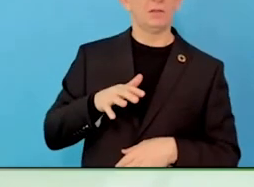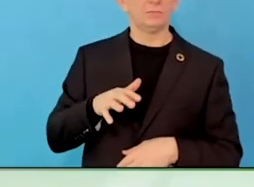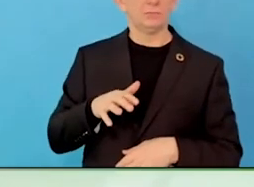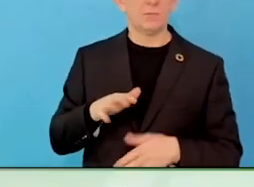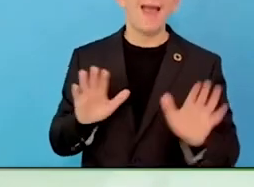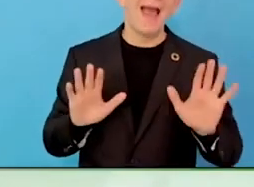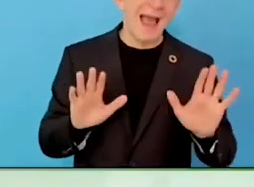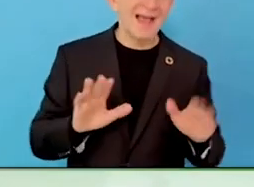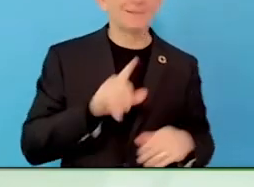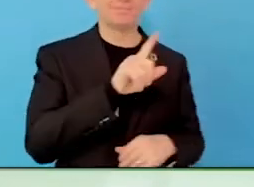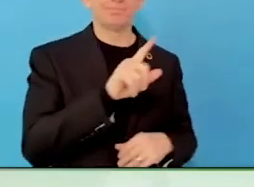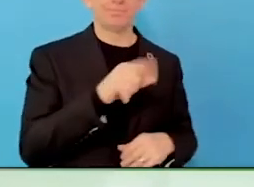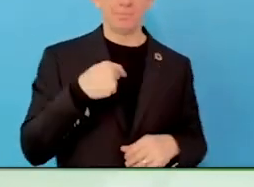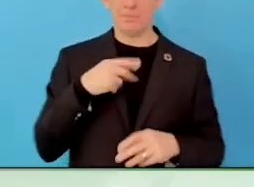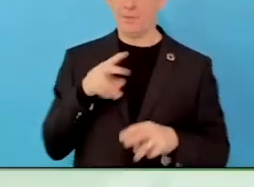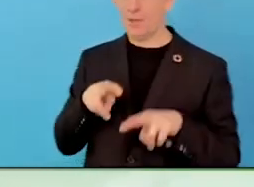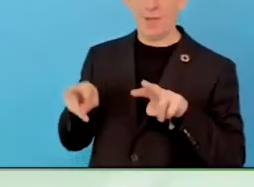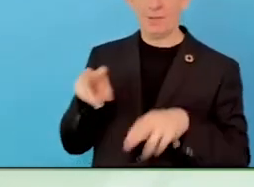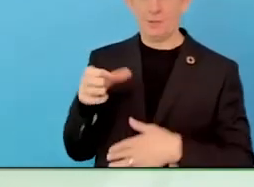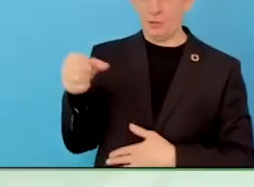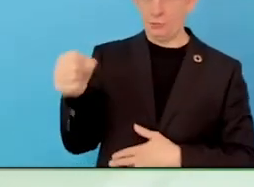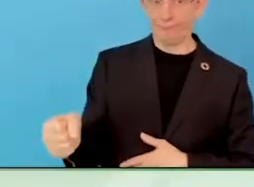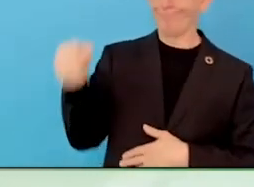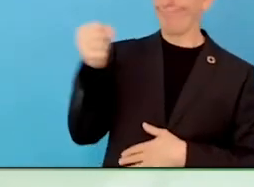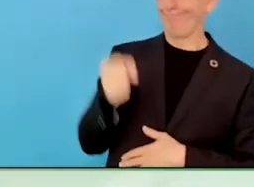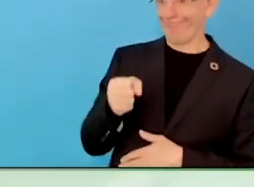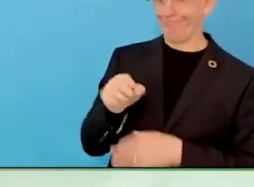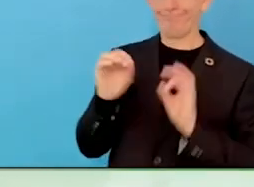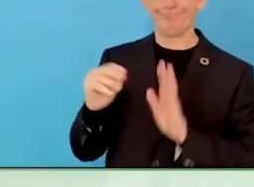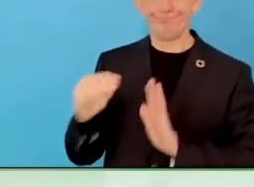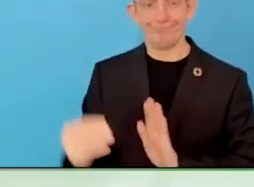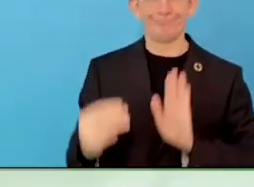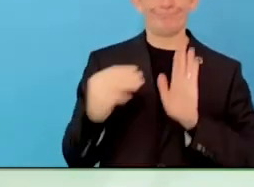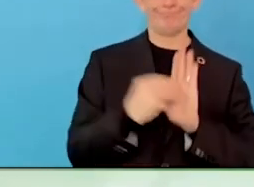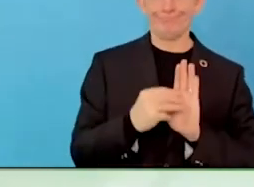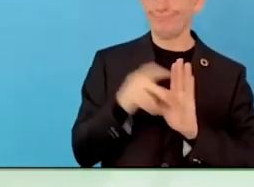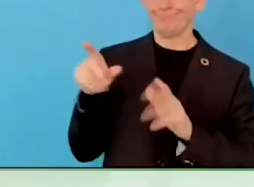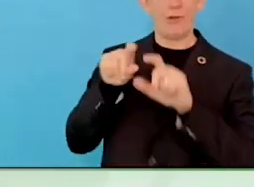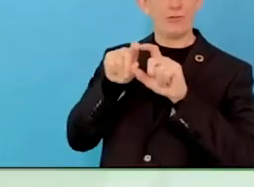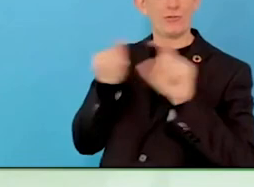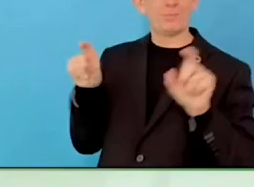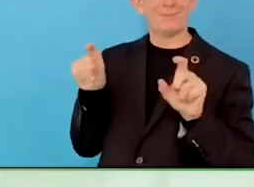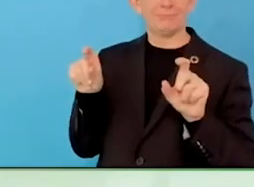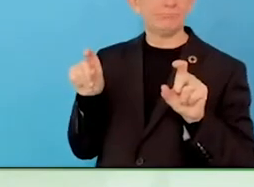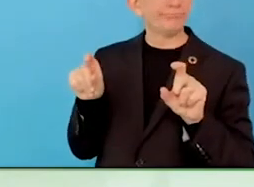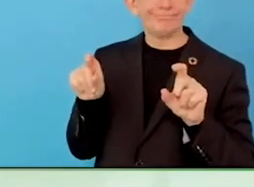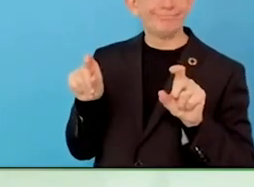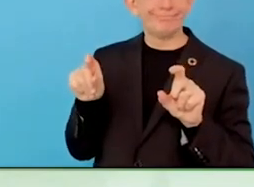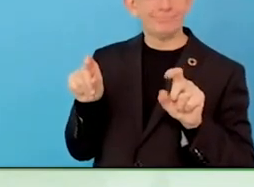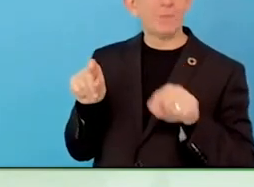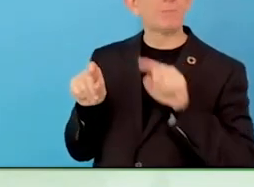brand to certain target groups. Do we do this in an accessible way, what happens when there are job